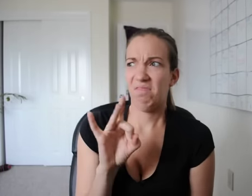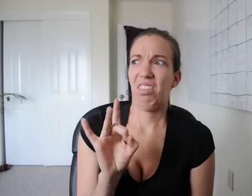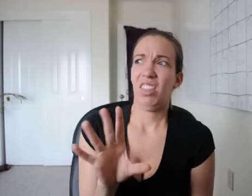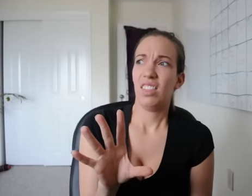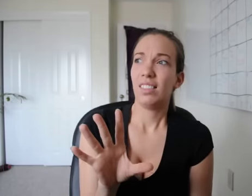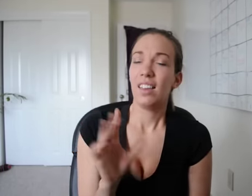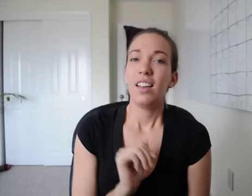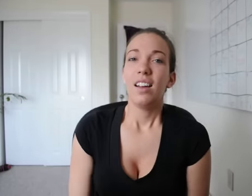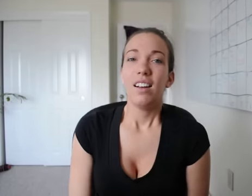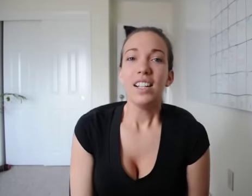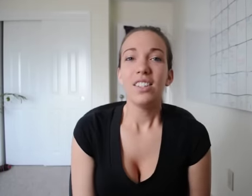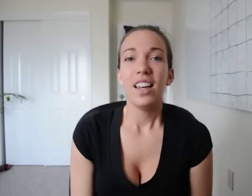And you have your don't like.